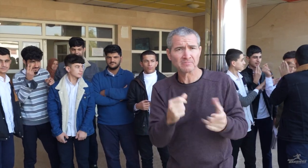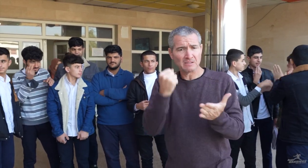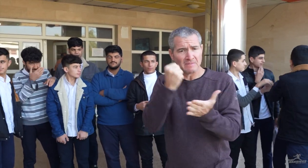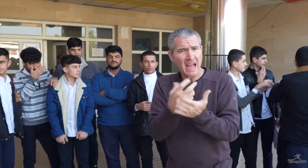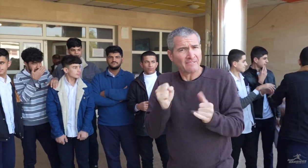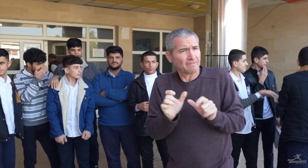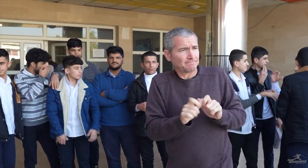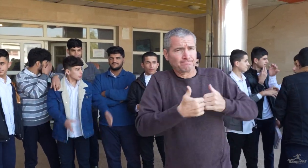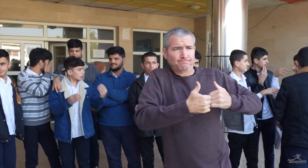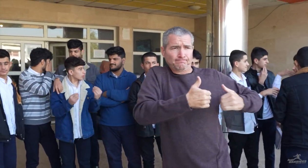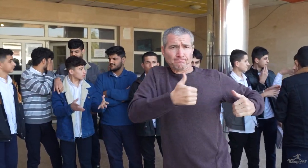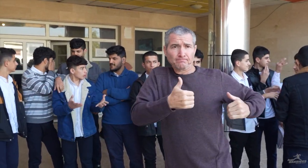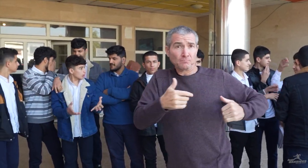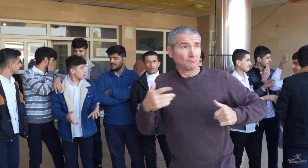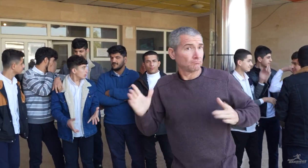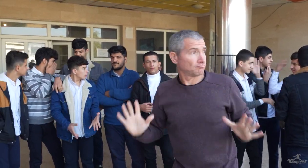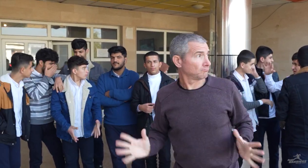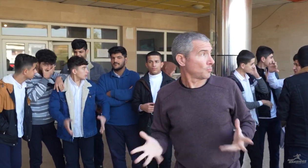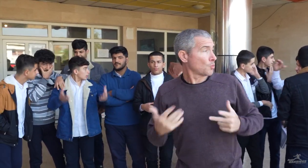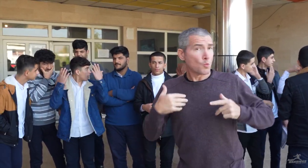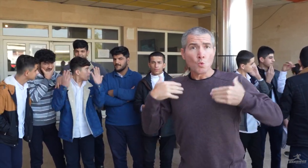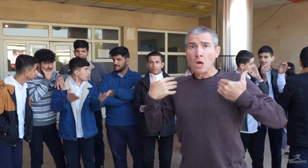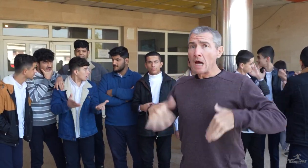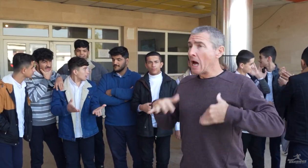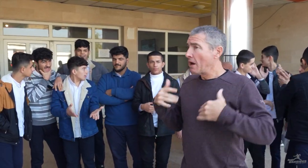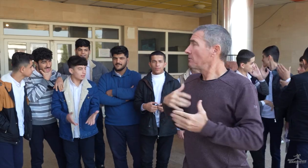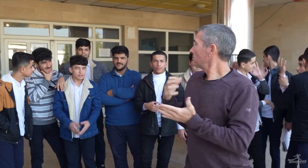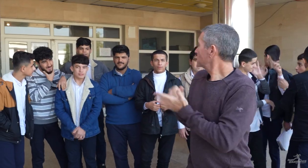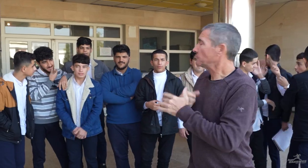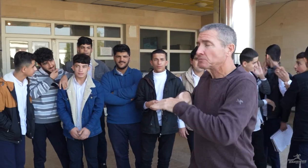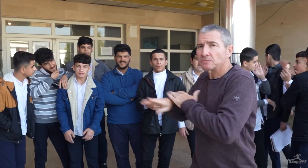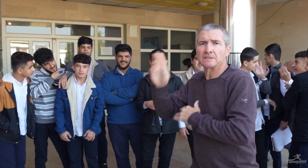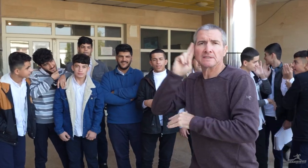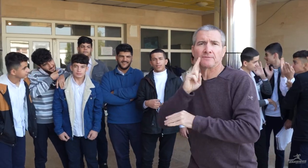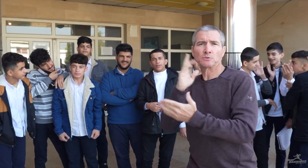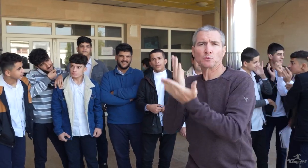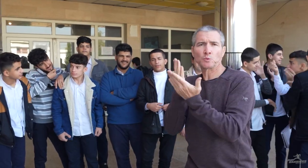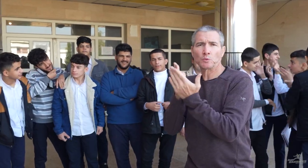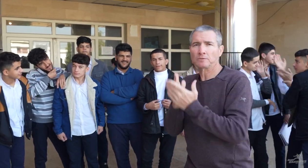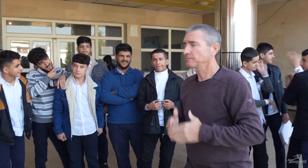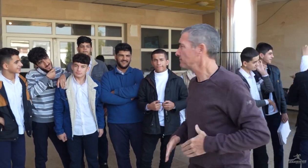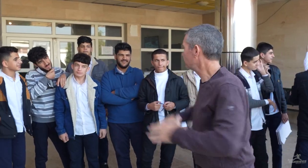Both regions are using the Iraqi passport. I'm so impressed with Kurdistan. Ready to go inside the Deaf school.